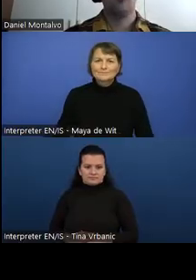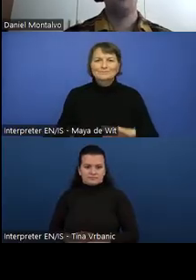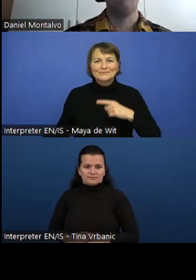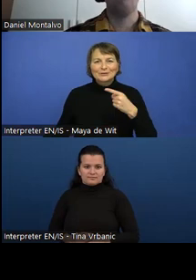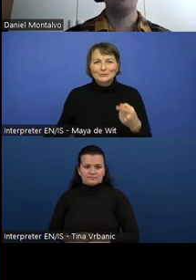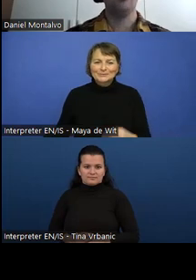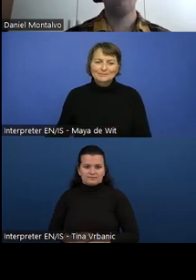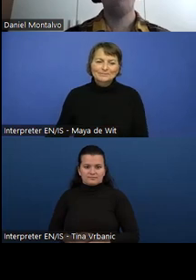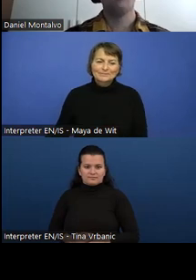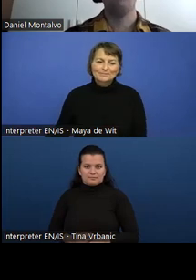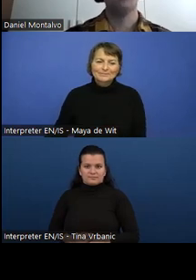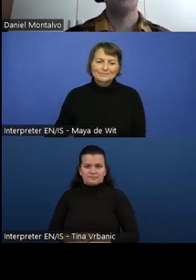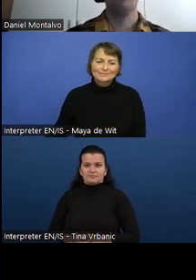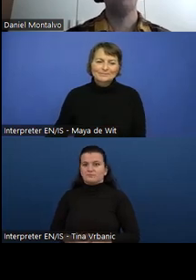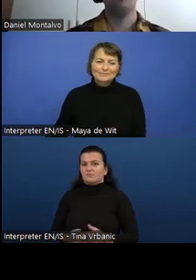So if you want to give feedback to us we would be delighted.